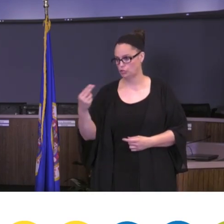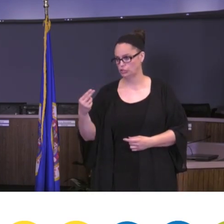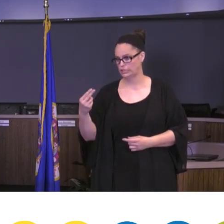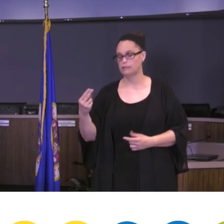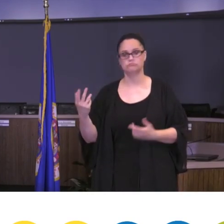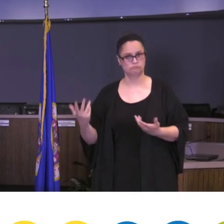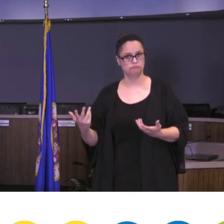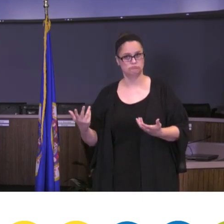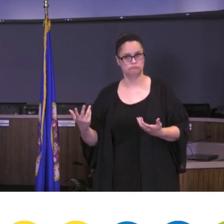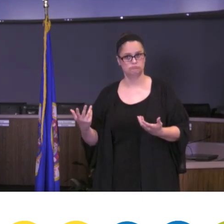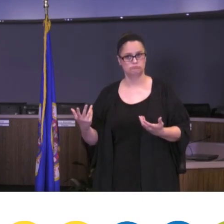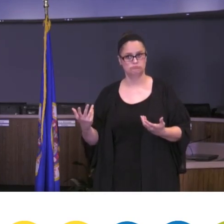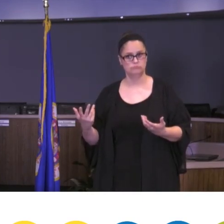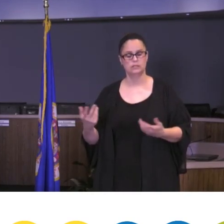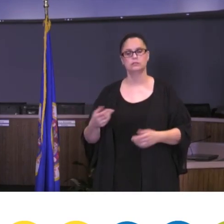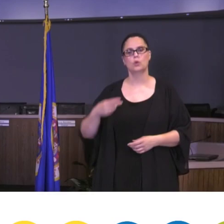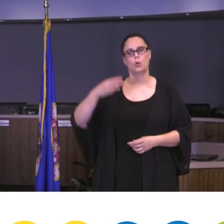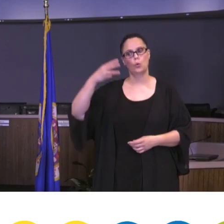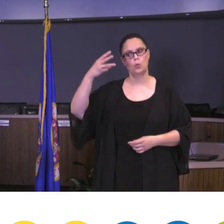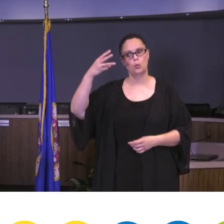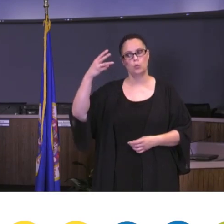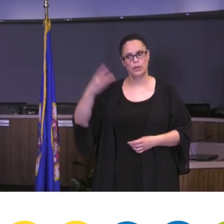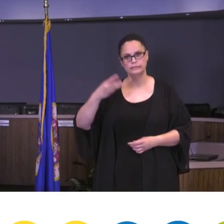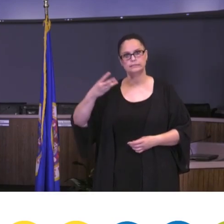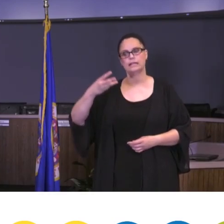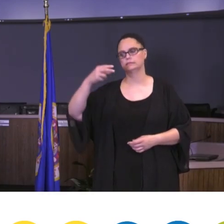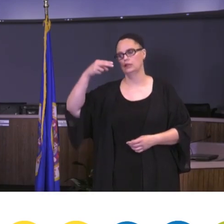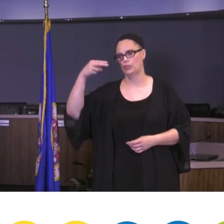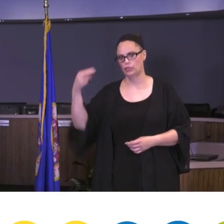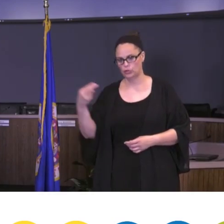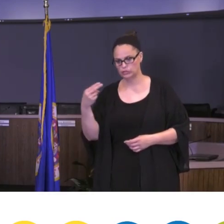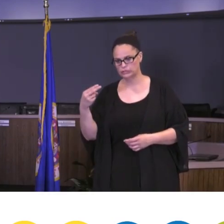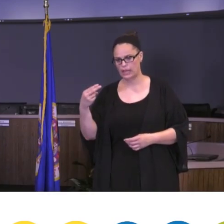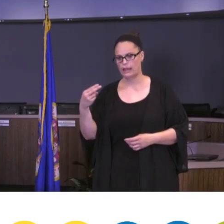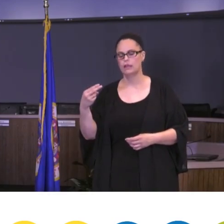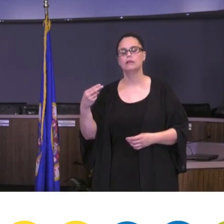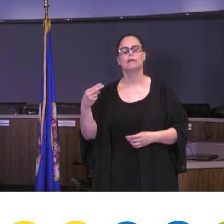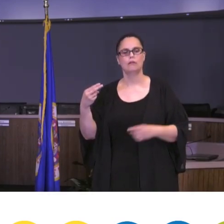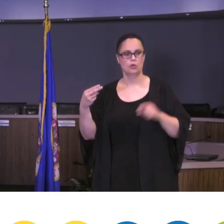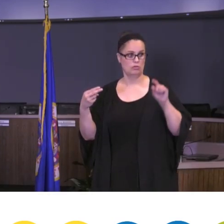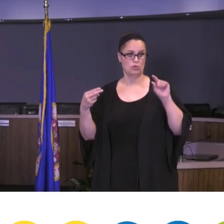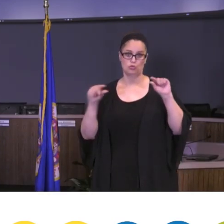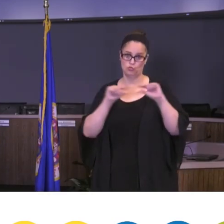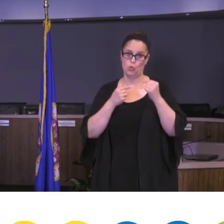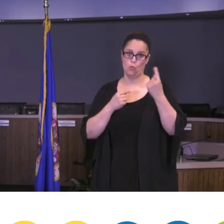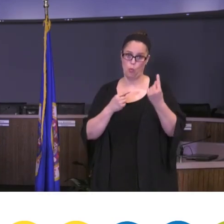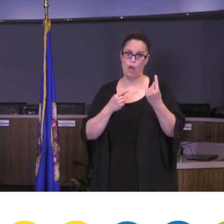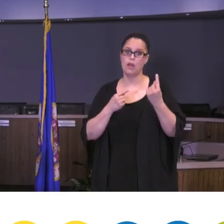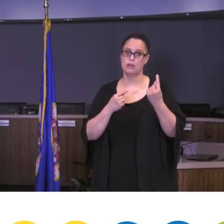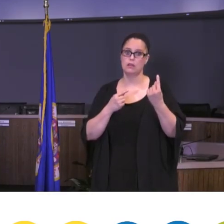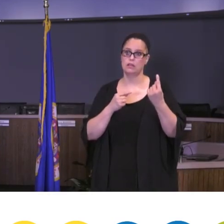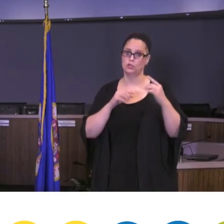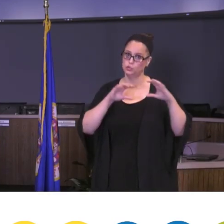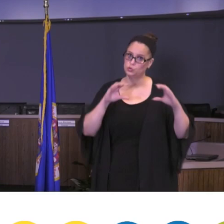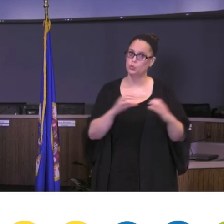So on Wednesday and Thursday Group 1 would be in distance learning, you know again, not at school, not in